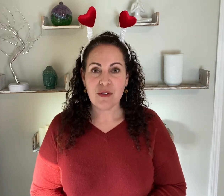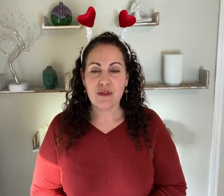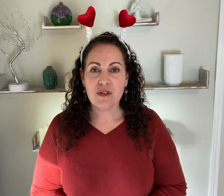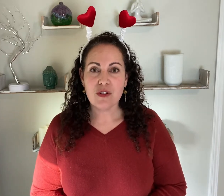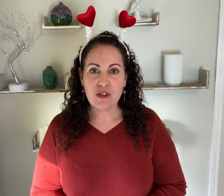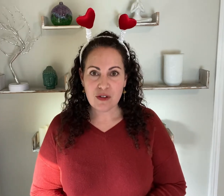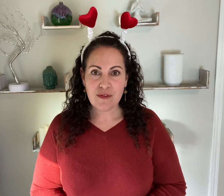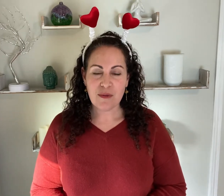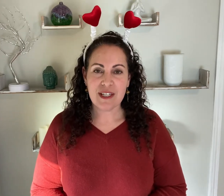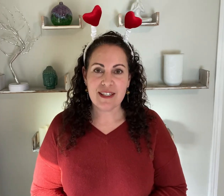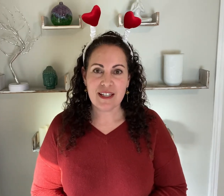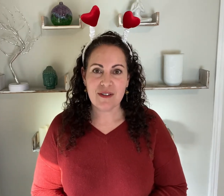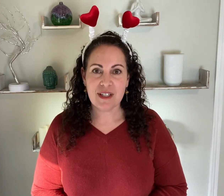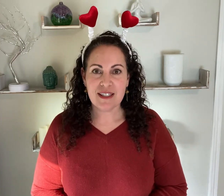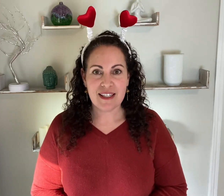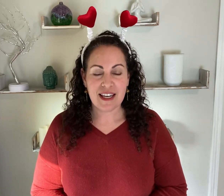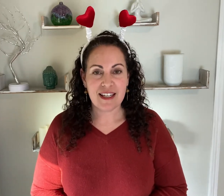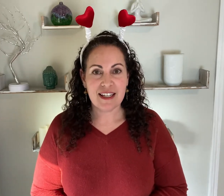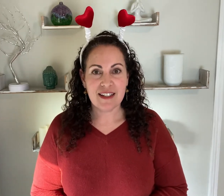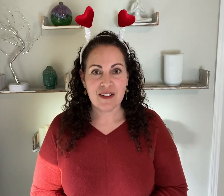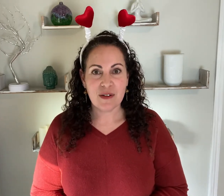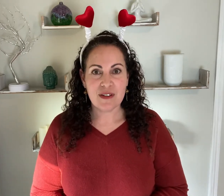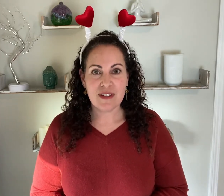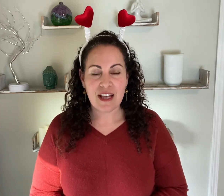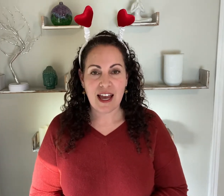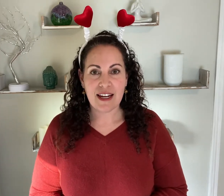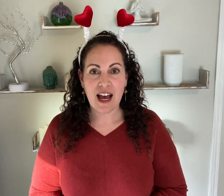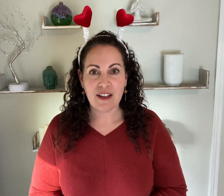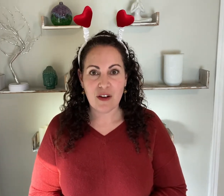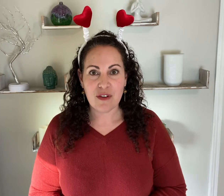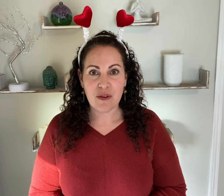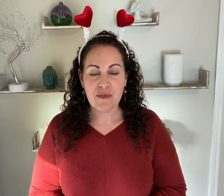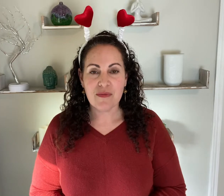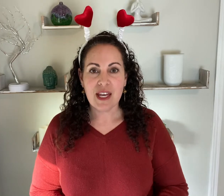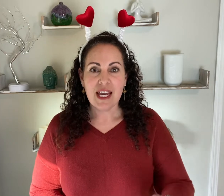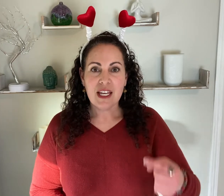There are two ways that you can sign I love you.